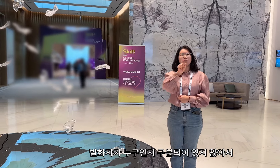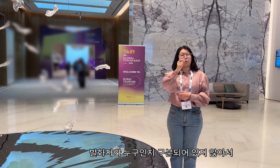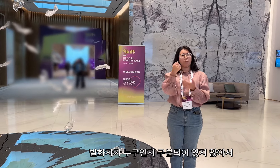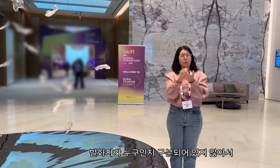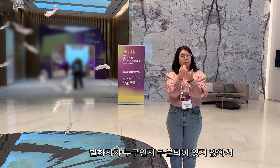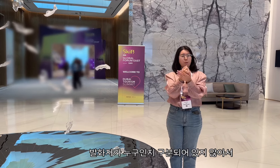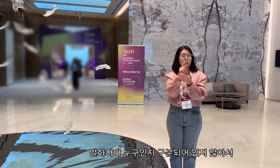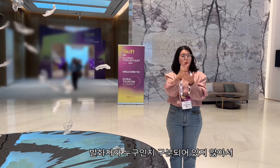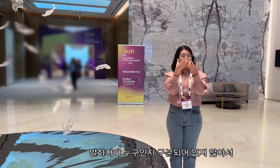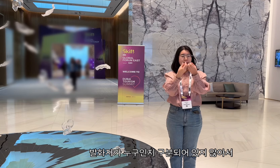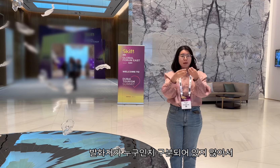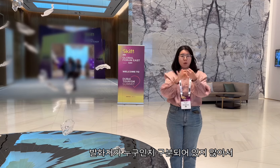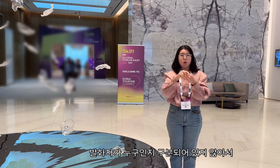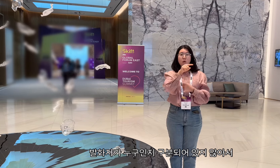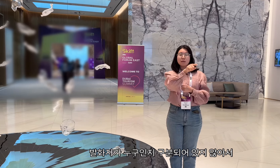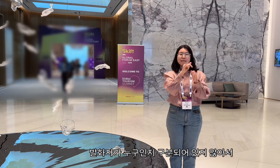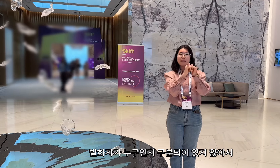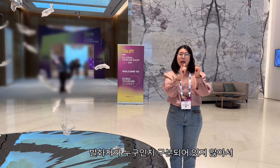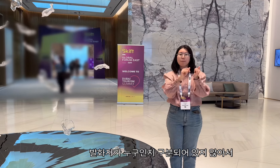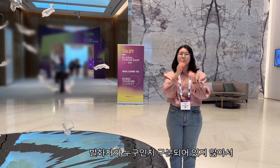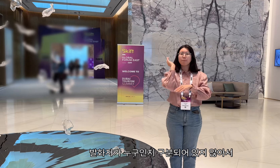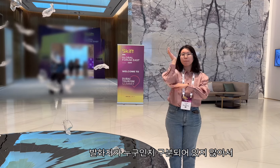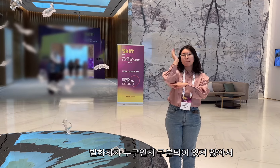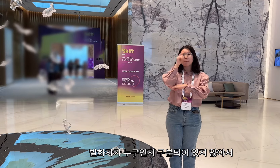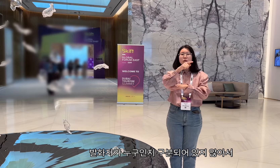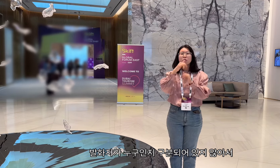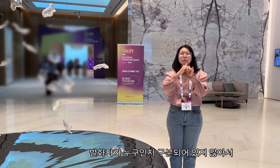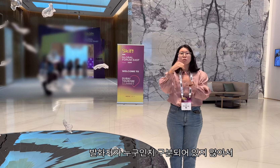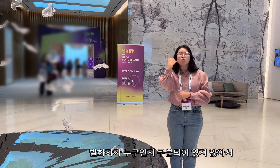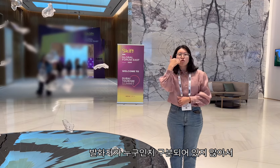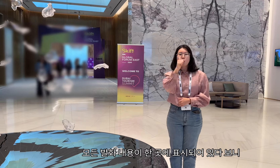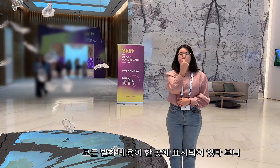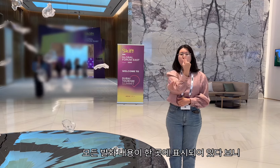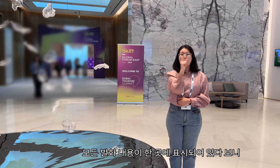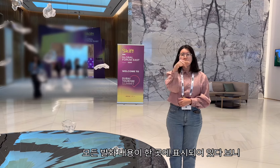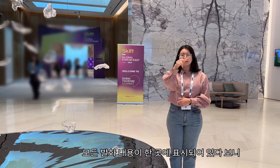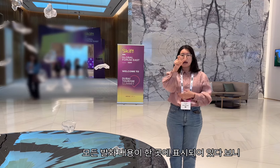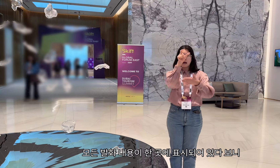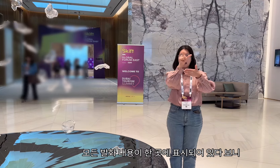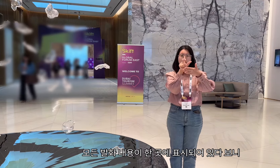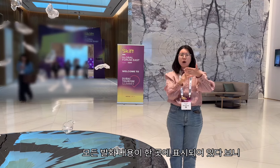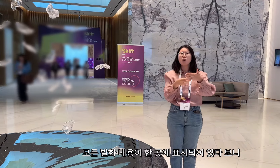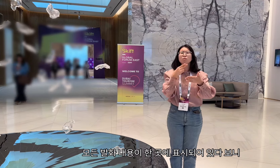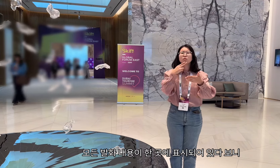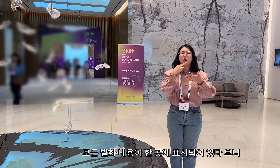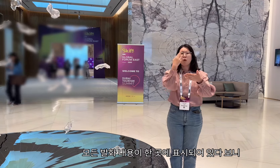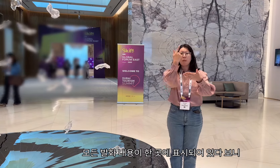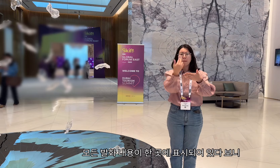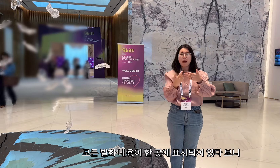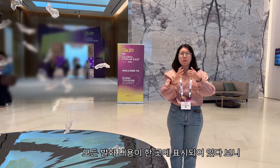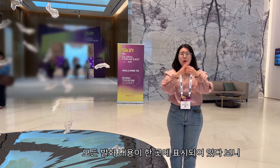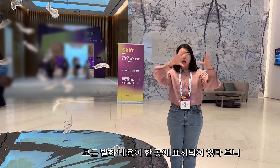unfortunate that the speaker is not distinguished, so all the speech content is displayed in one place,